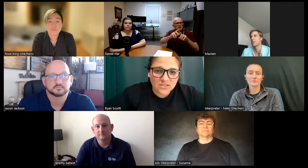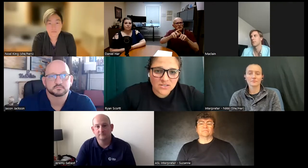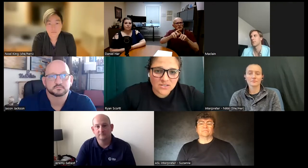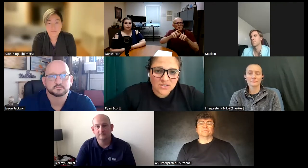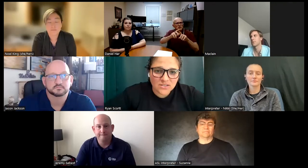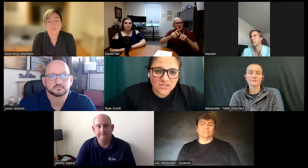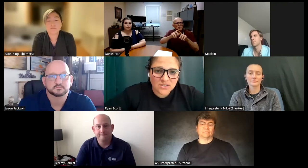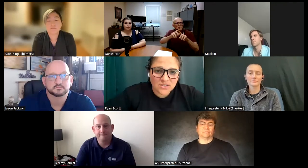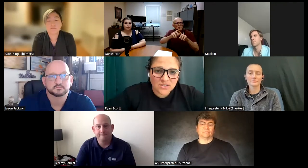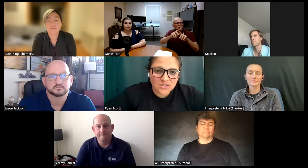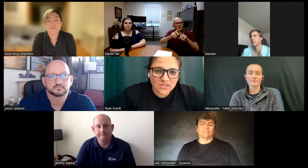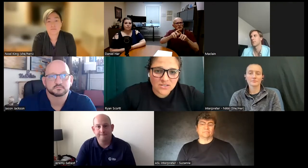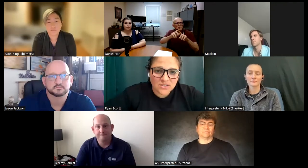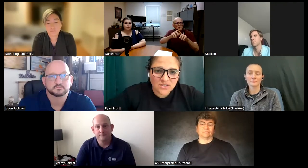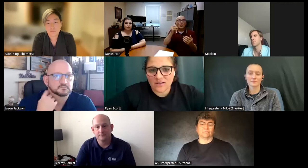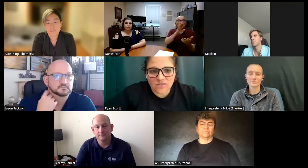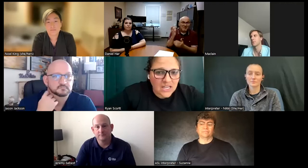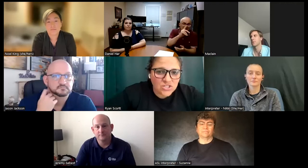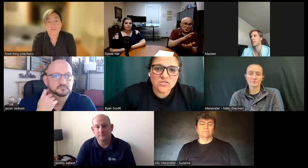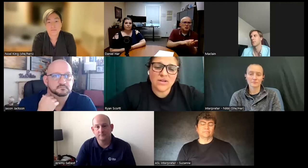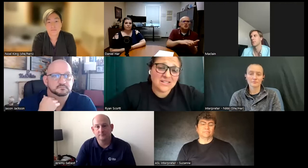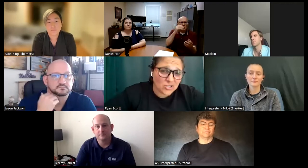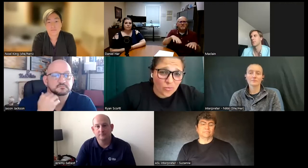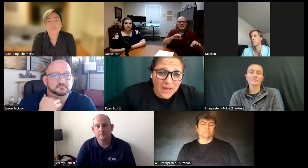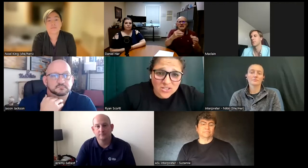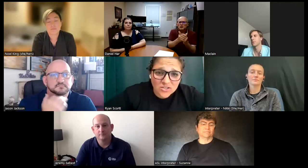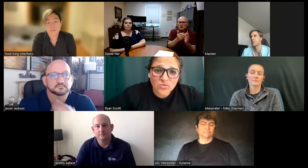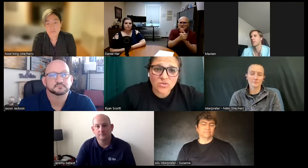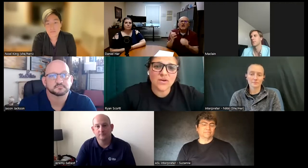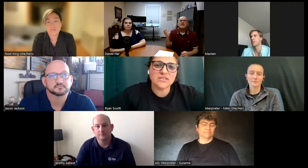what kind of certifications or if I needed to go back to school so I was